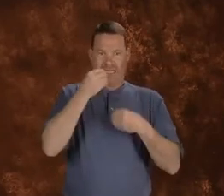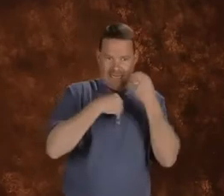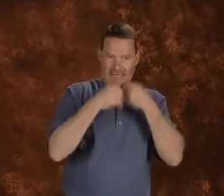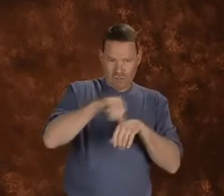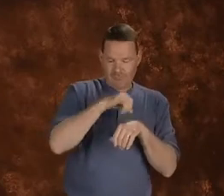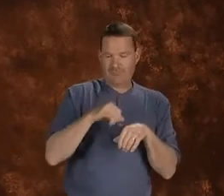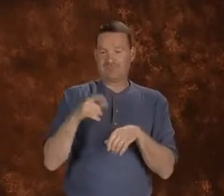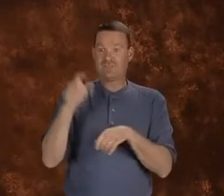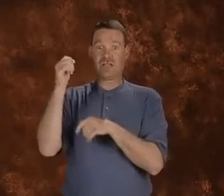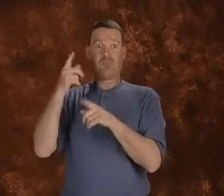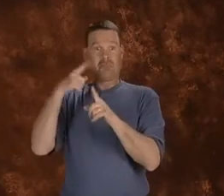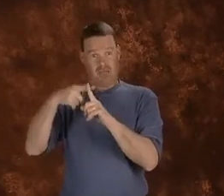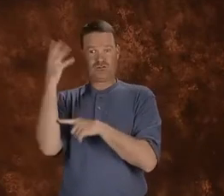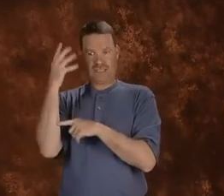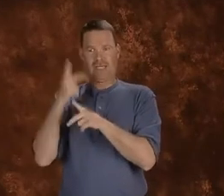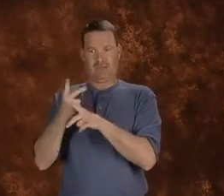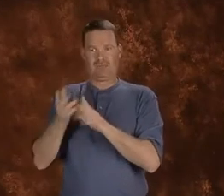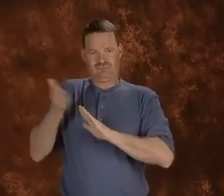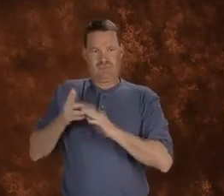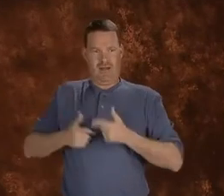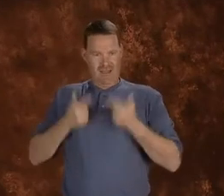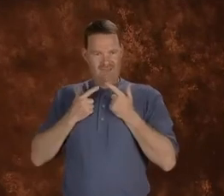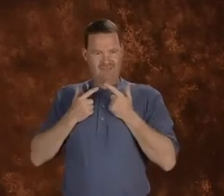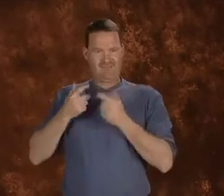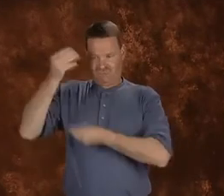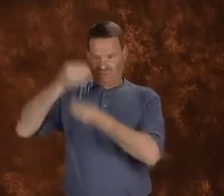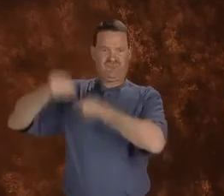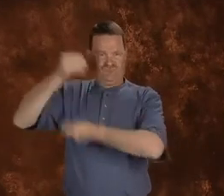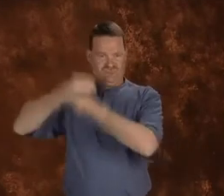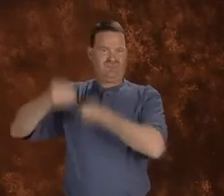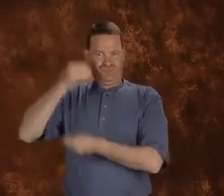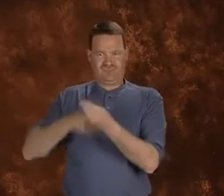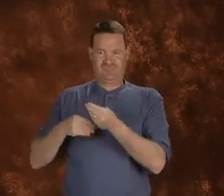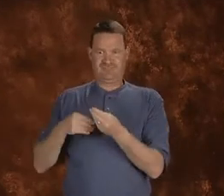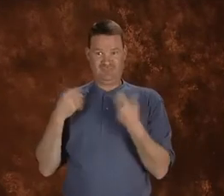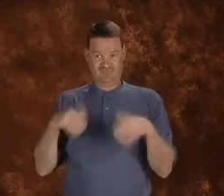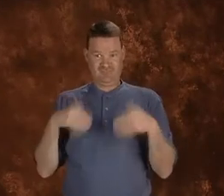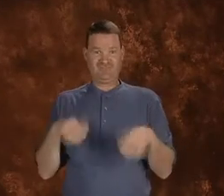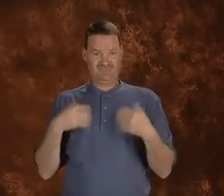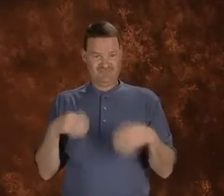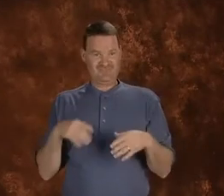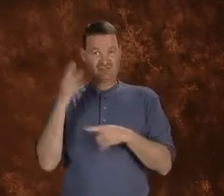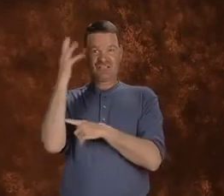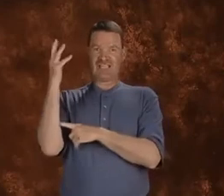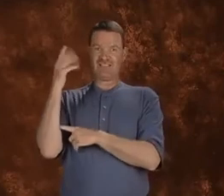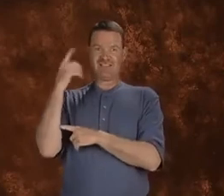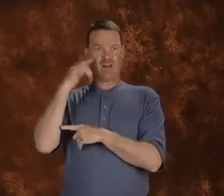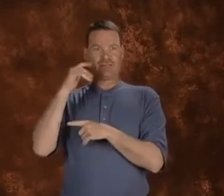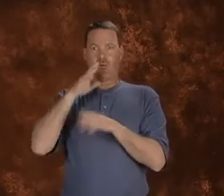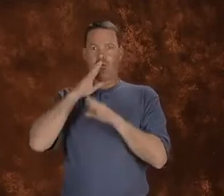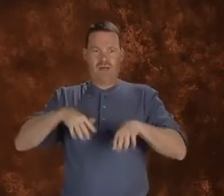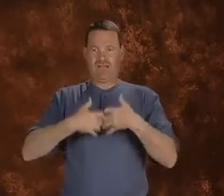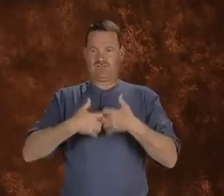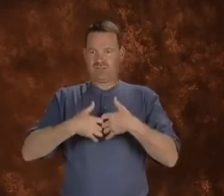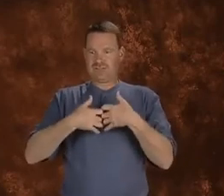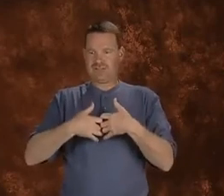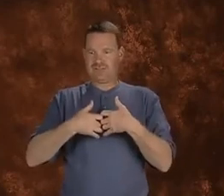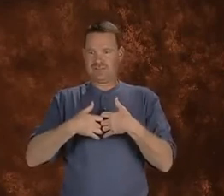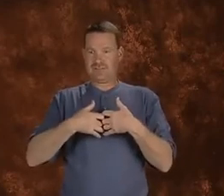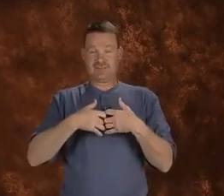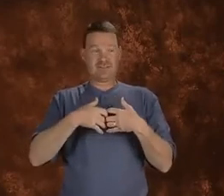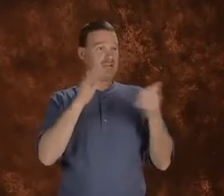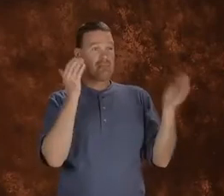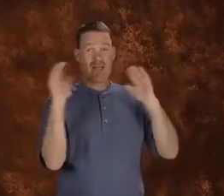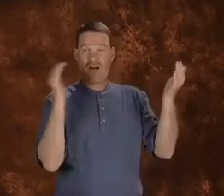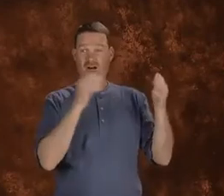And, those are an example of carbohydrates from a tree.